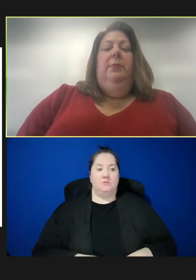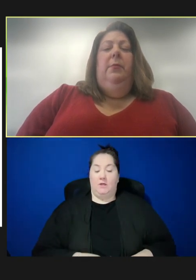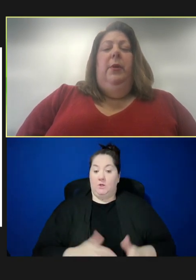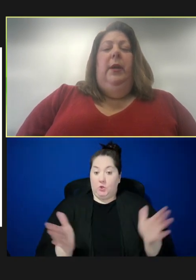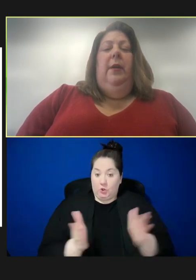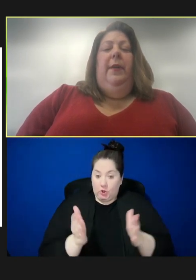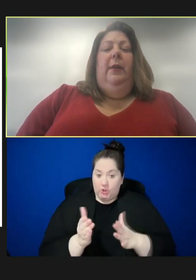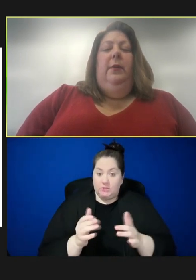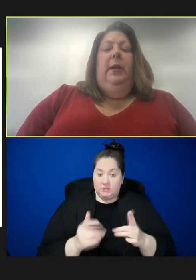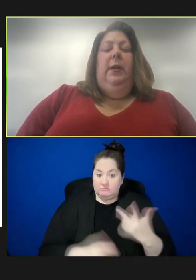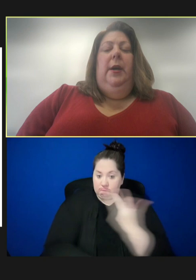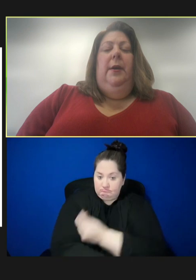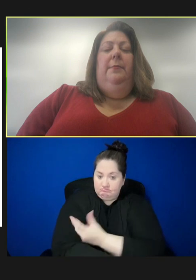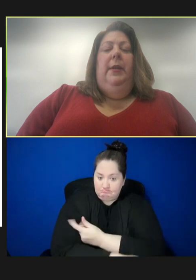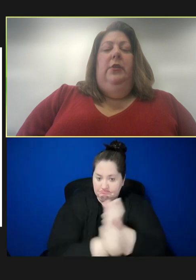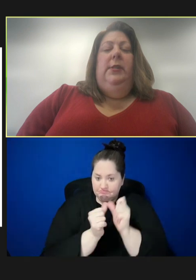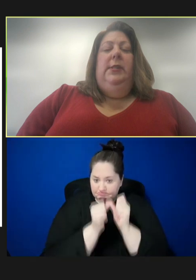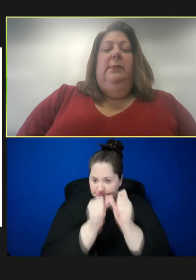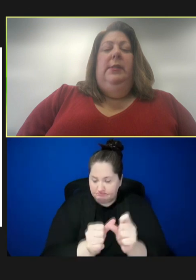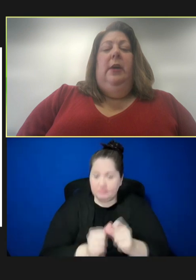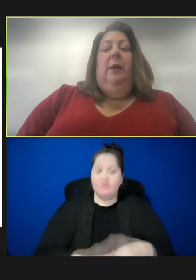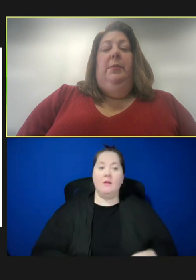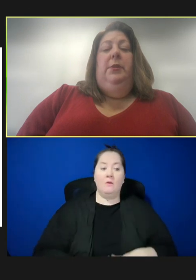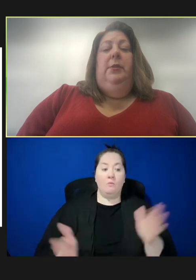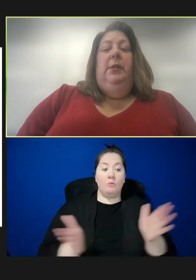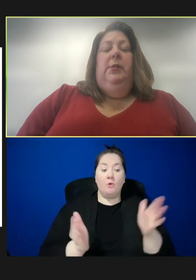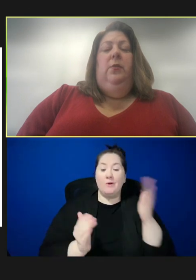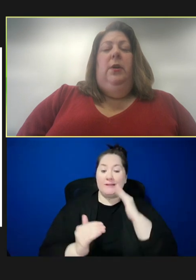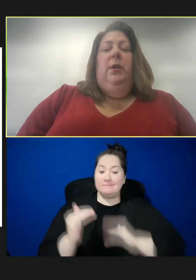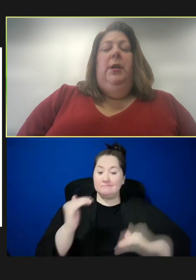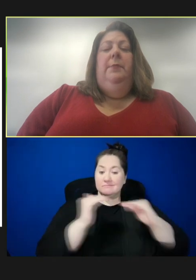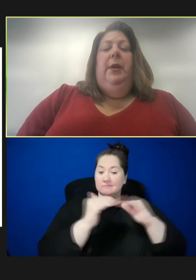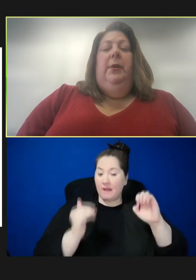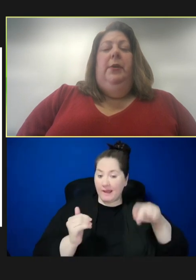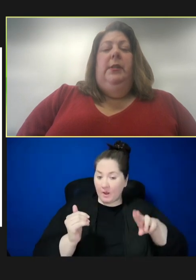promoting health equity, and addressing missed opportunities or barriers in the